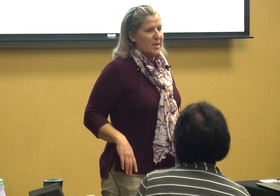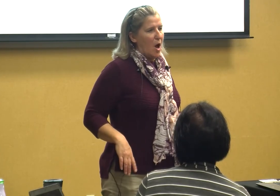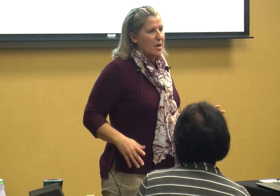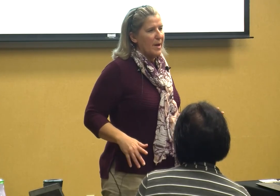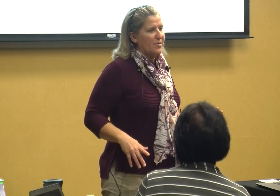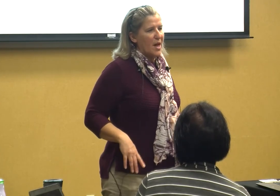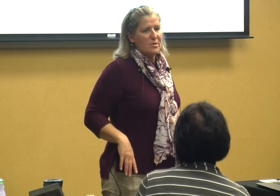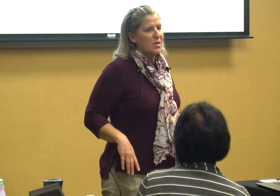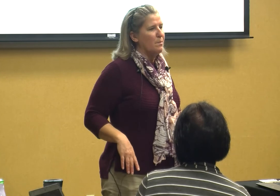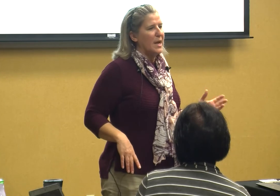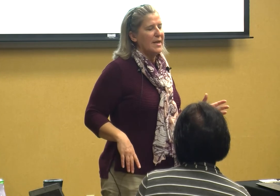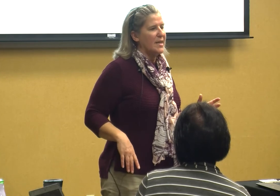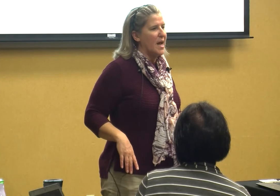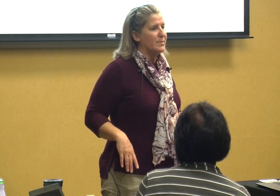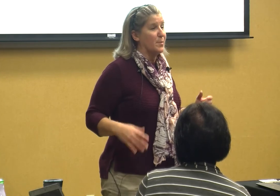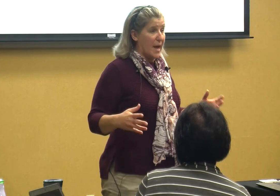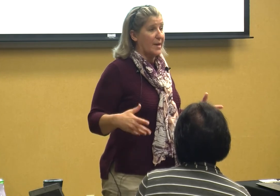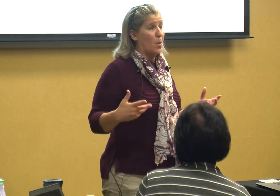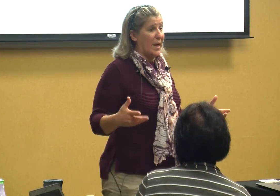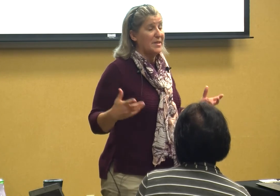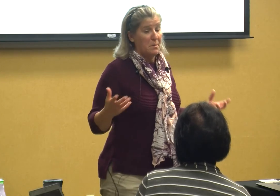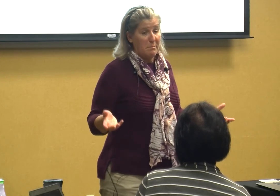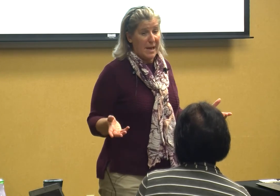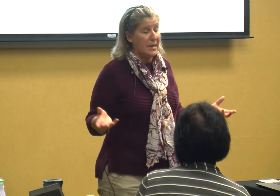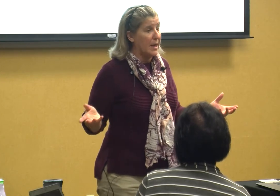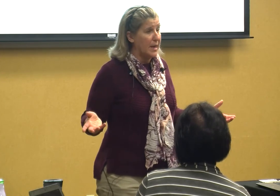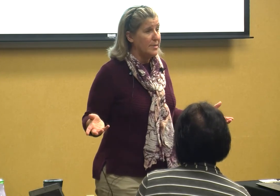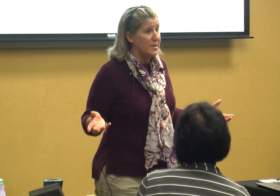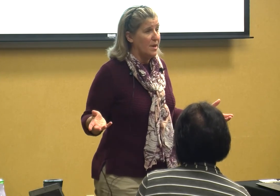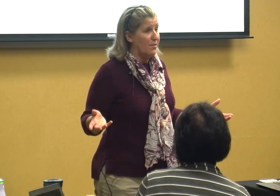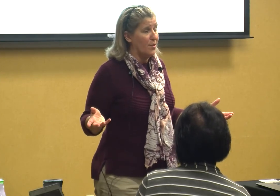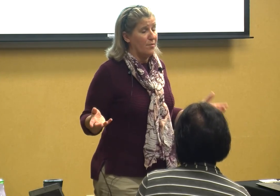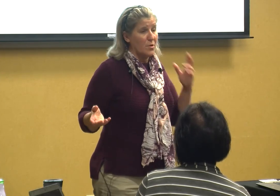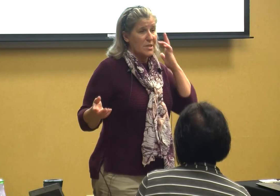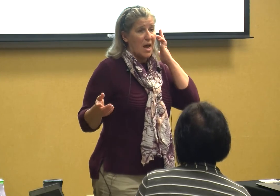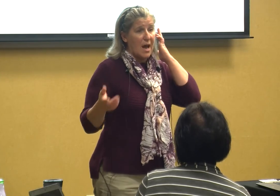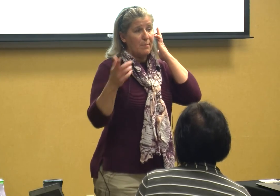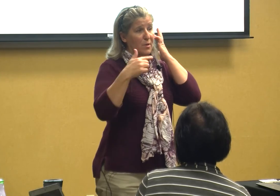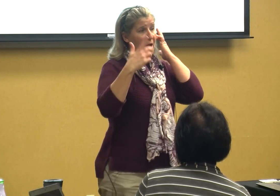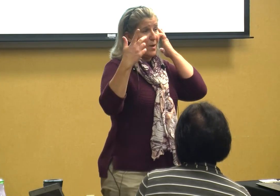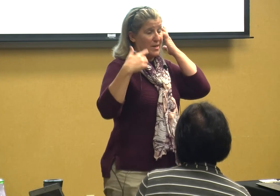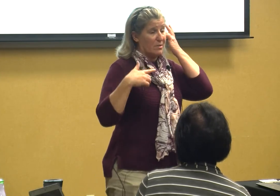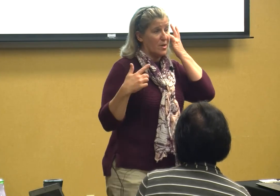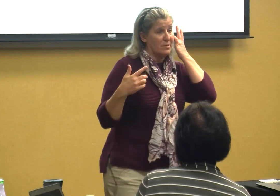talked about those so many times when I go in to meet kids for the first time you know I tell jobs